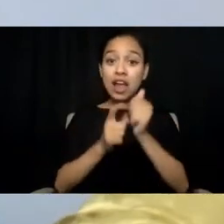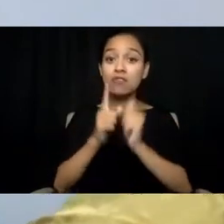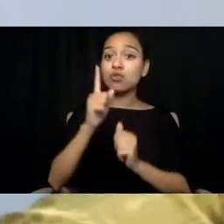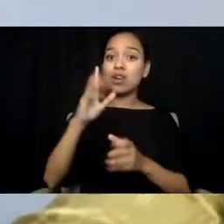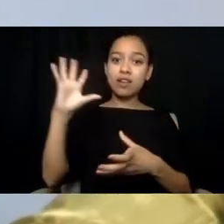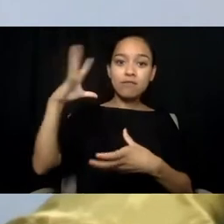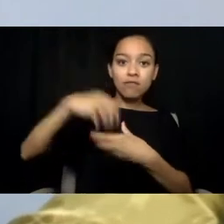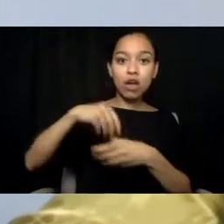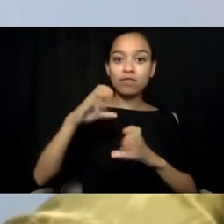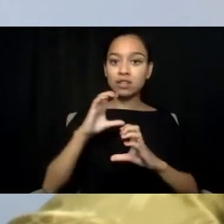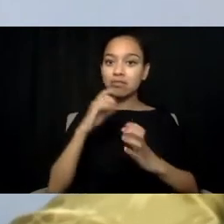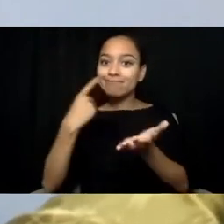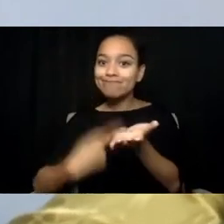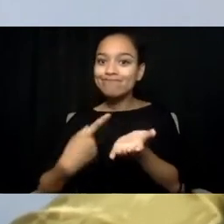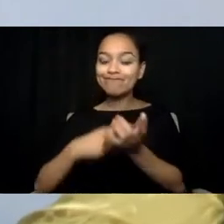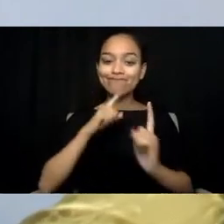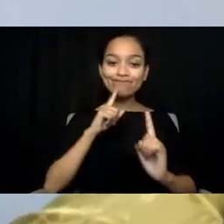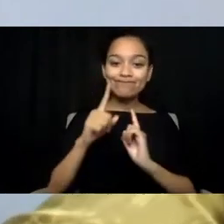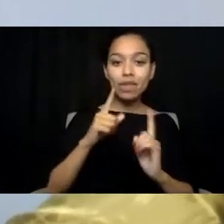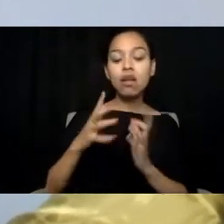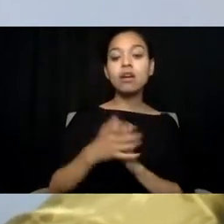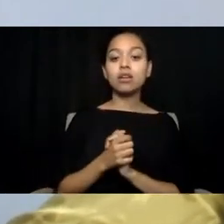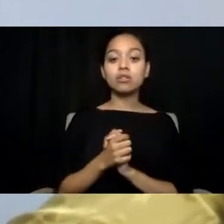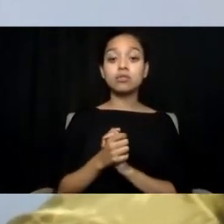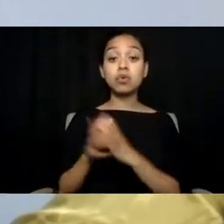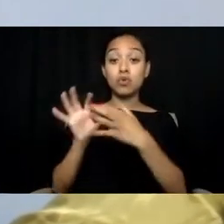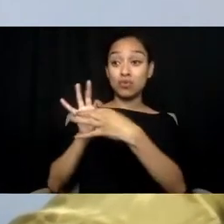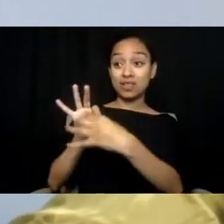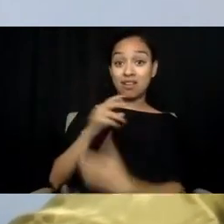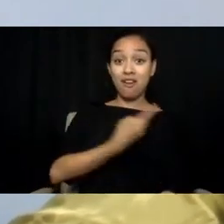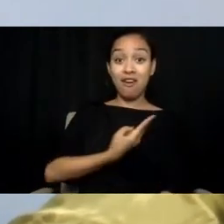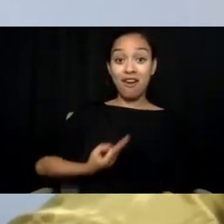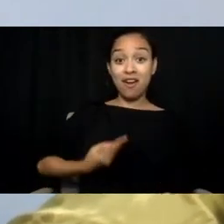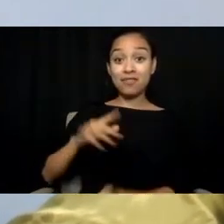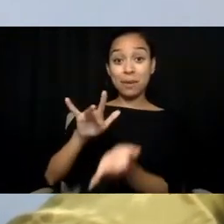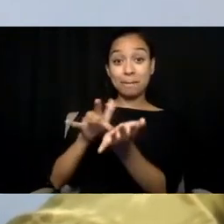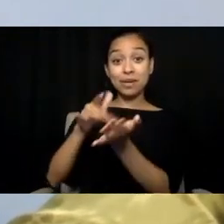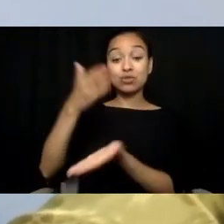According to Harvard Medical School, the word "neurodiversity" refers to the diversity of all people,